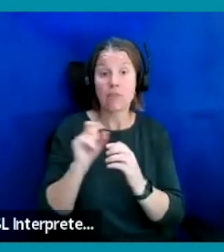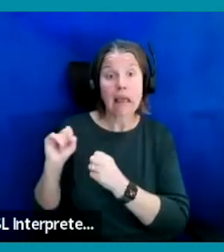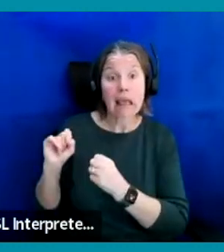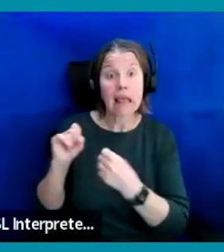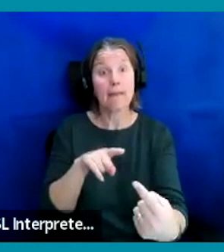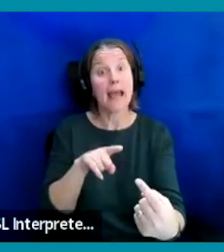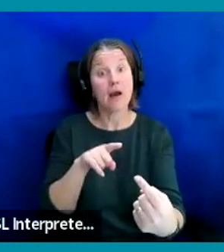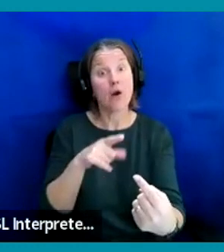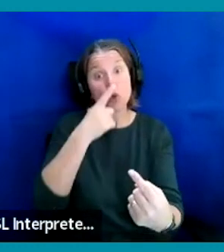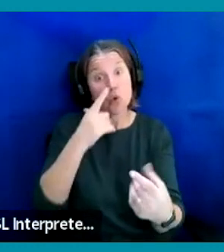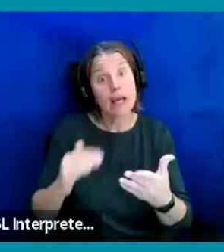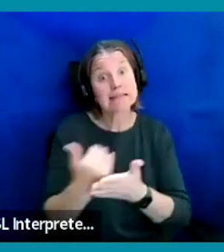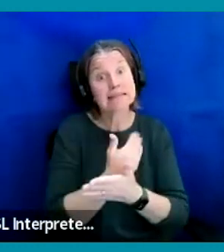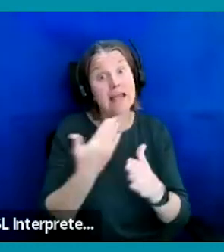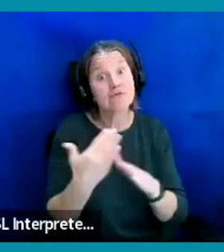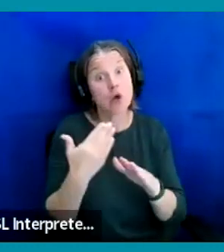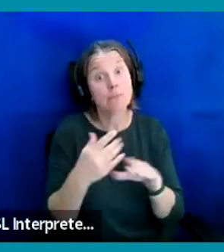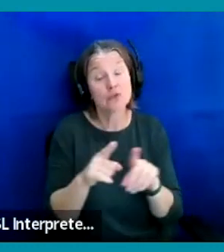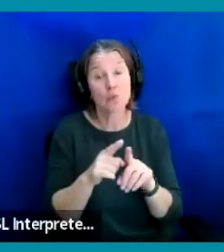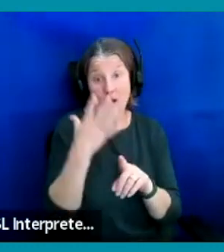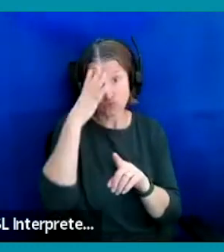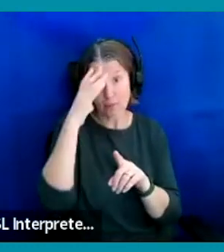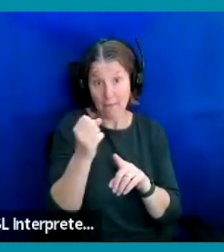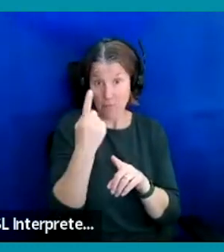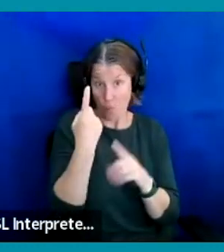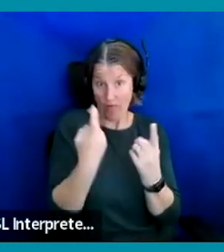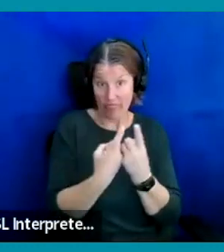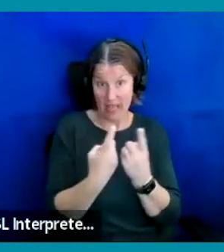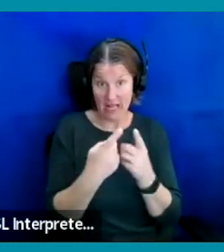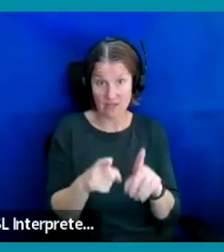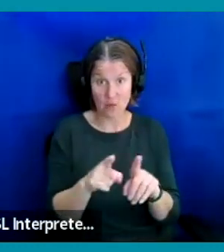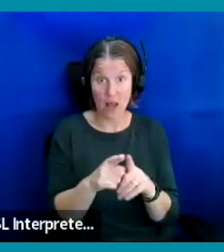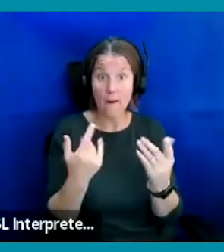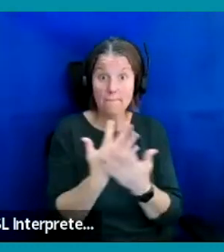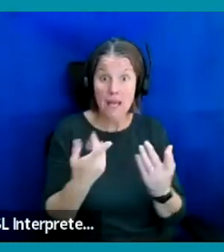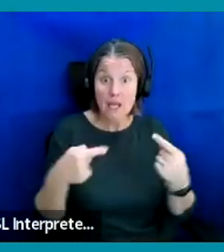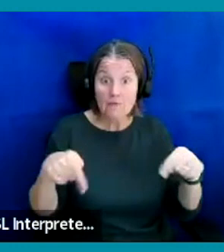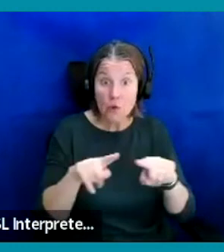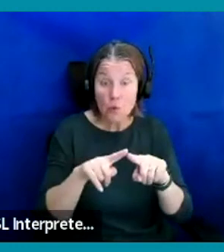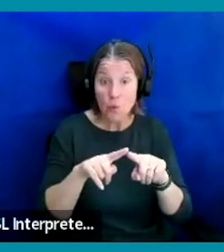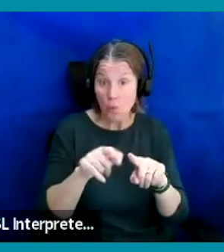And remember one more thing as well, many of you may or may not know, but the Evenbreak